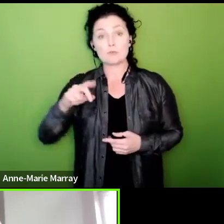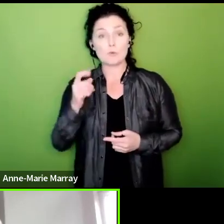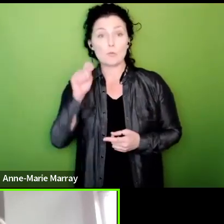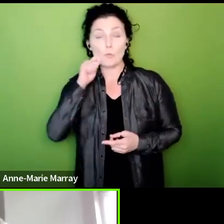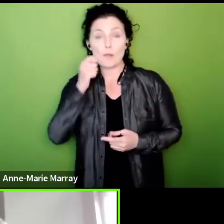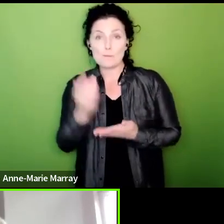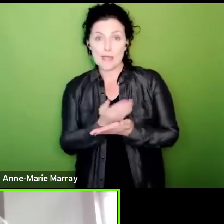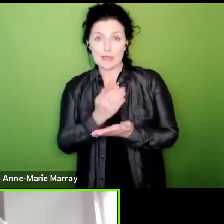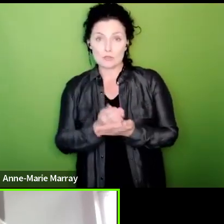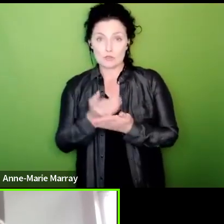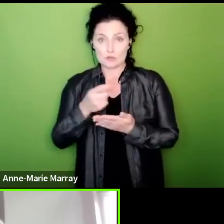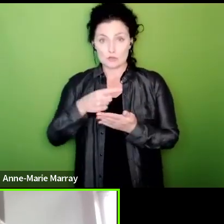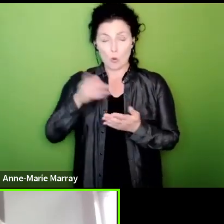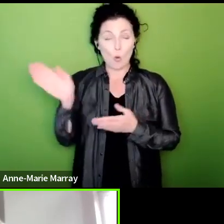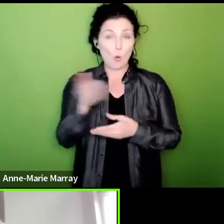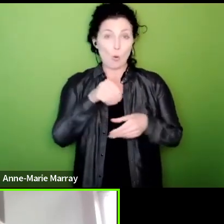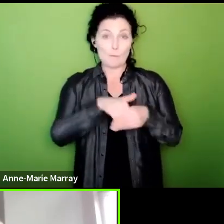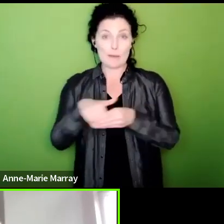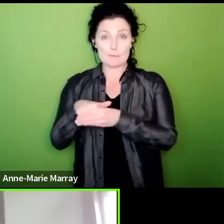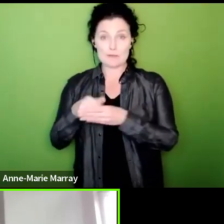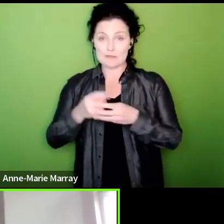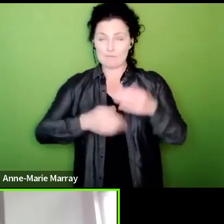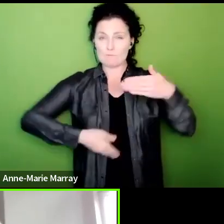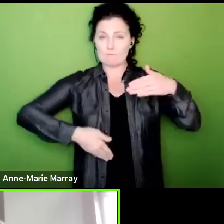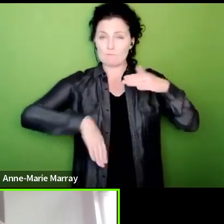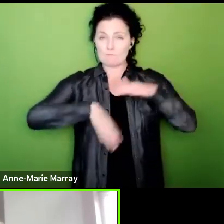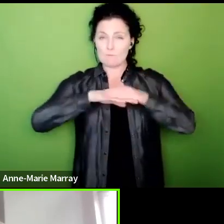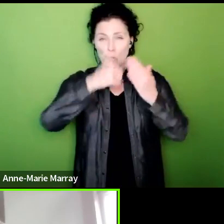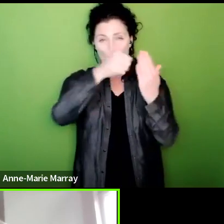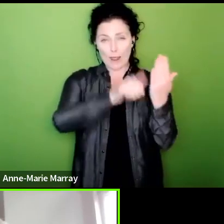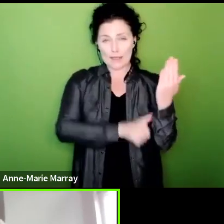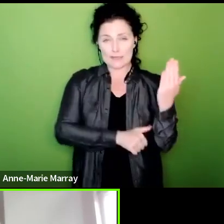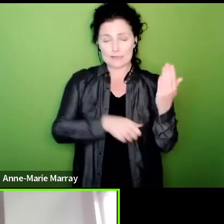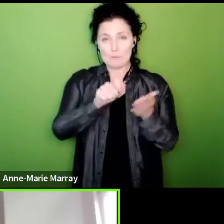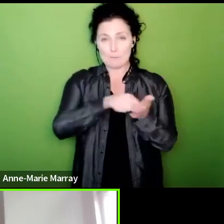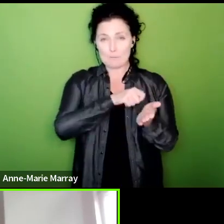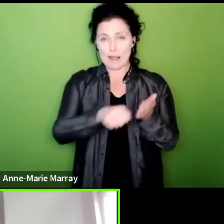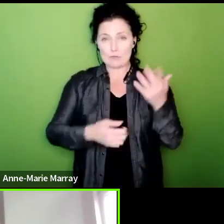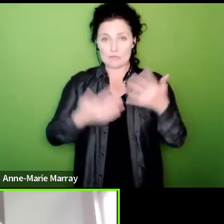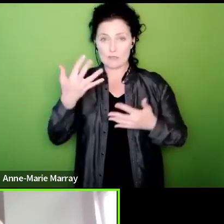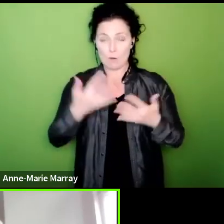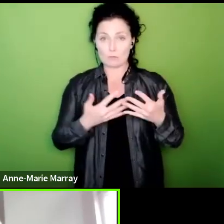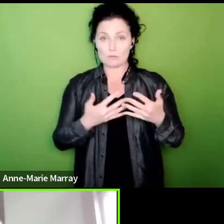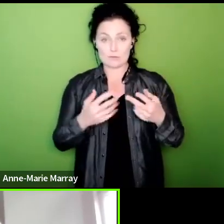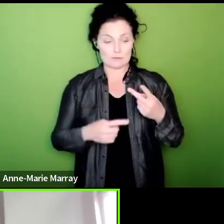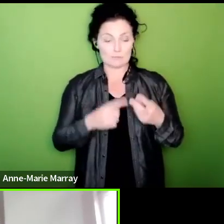the full list of ballot results and all members will receive an email from the union later on